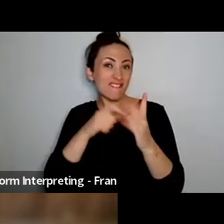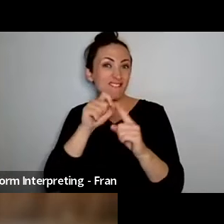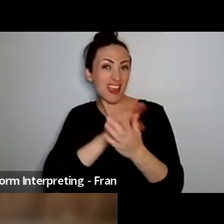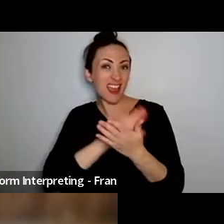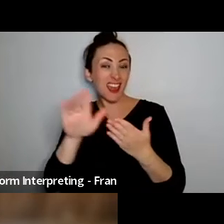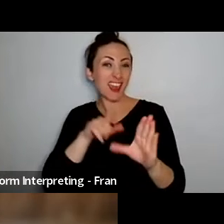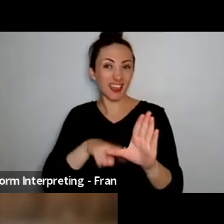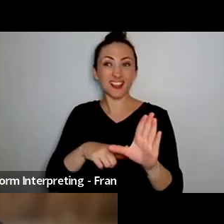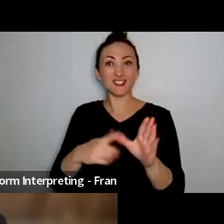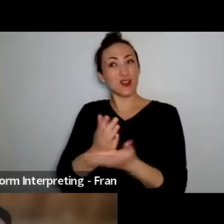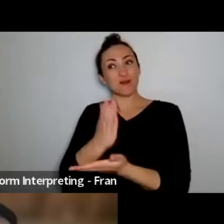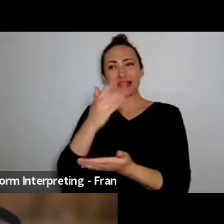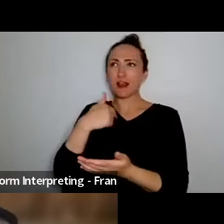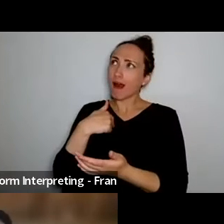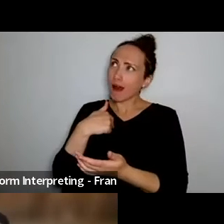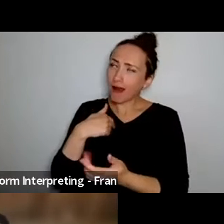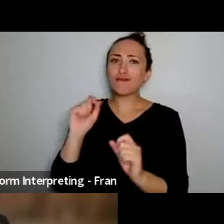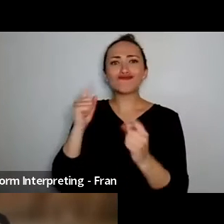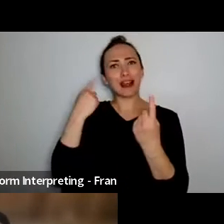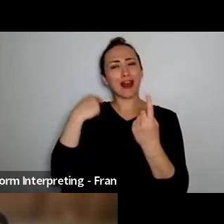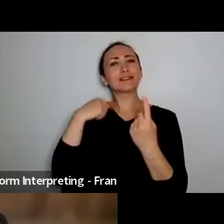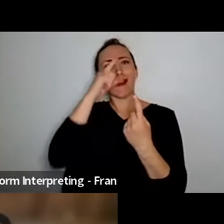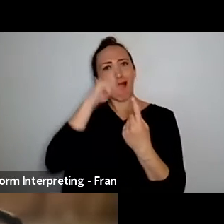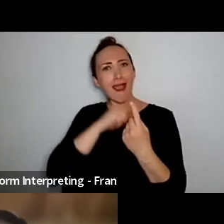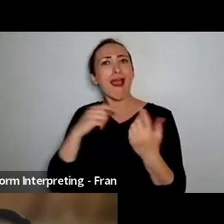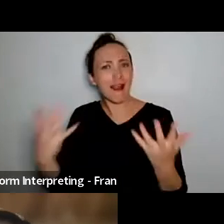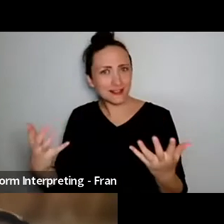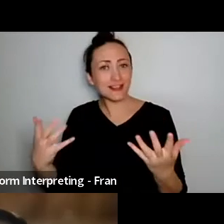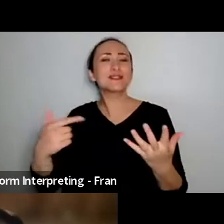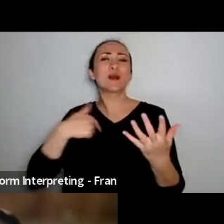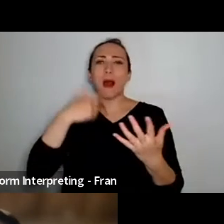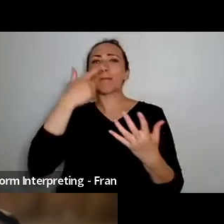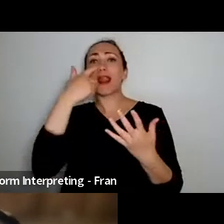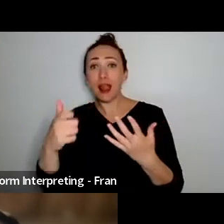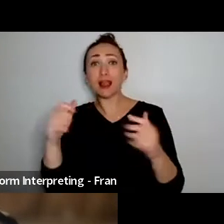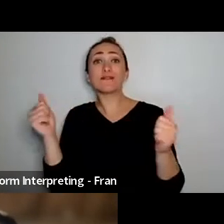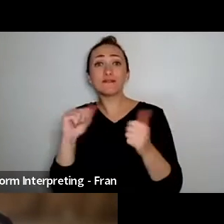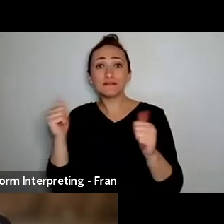grateful for the opportunities to also choreograph alongside the dance training um so